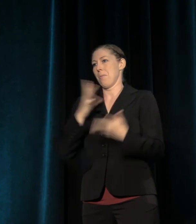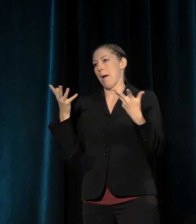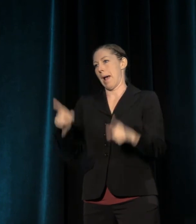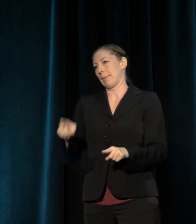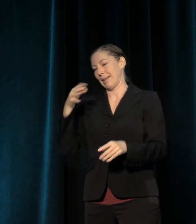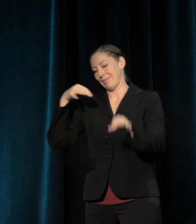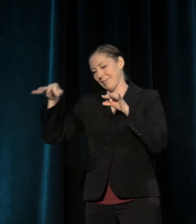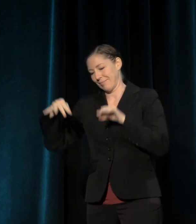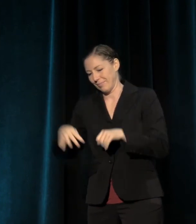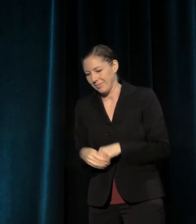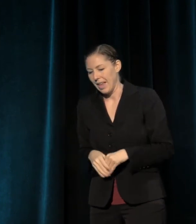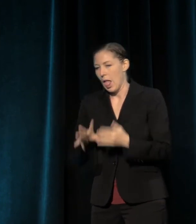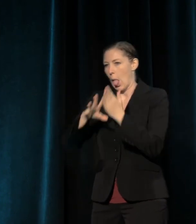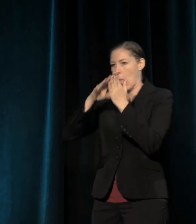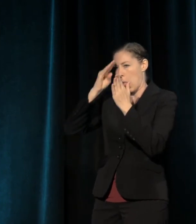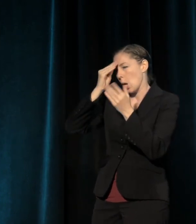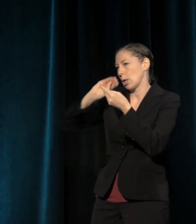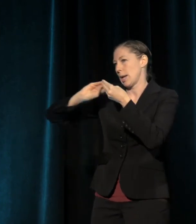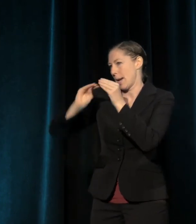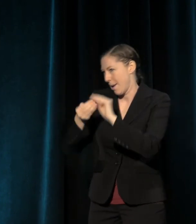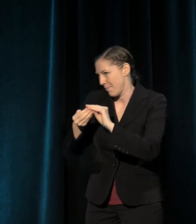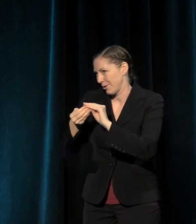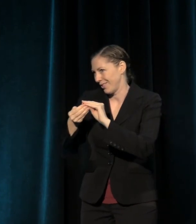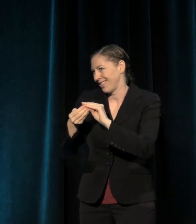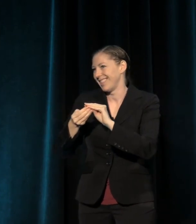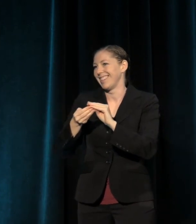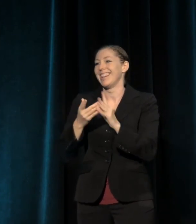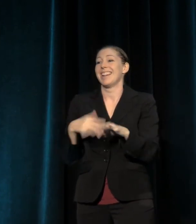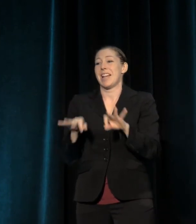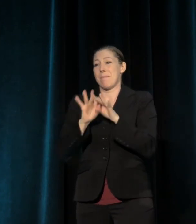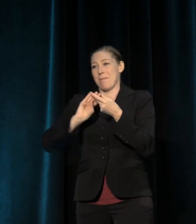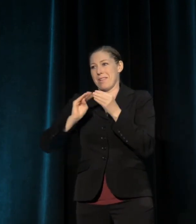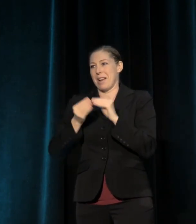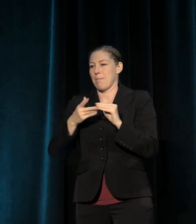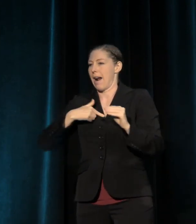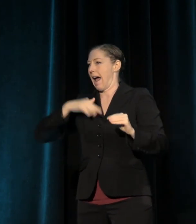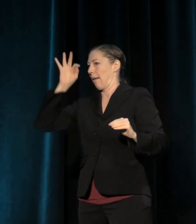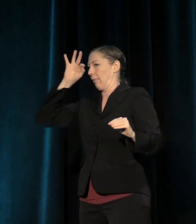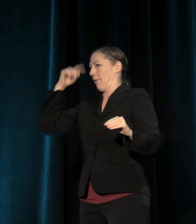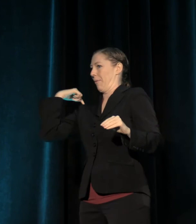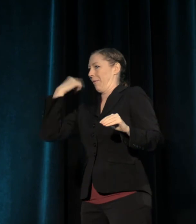you learn a couple numbers. Here's a number that as a member for all these years I didn't know.